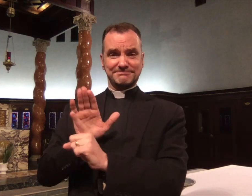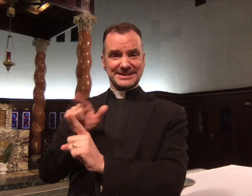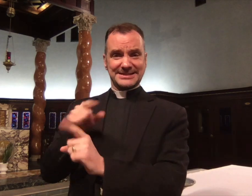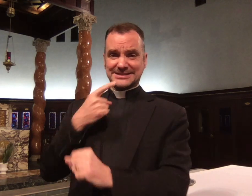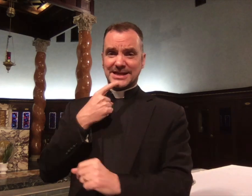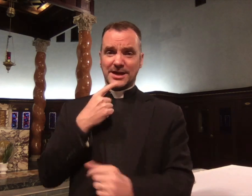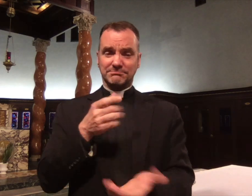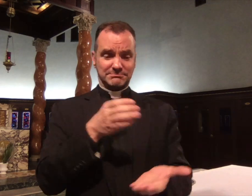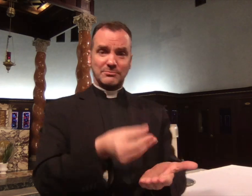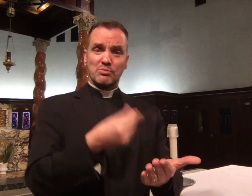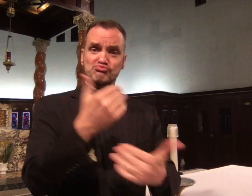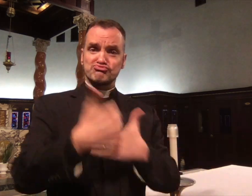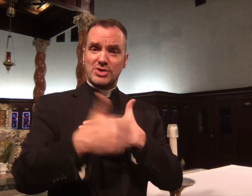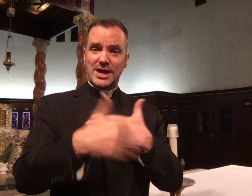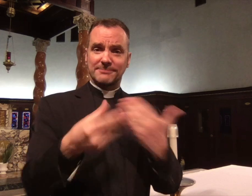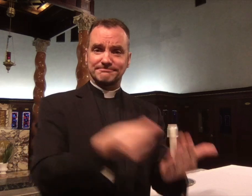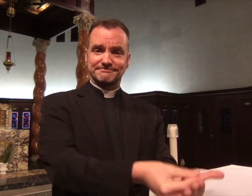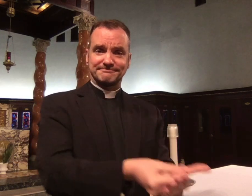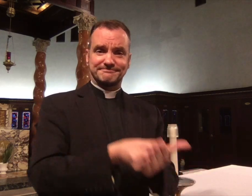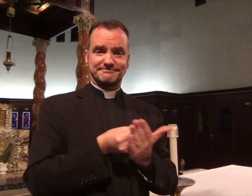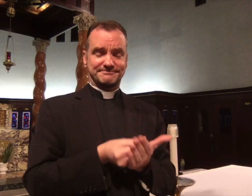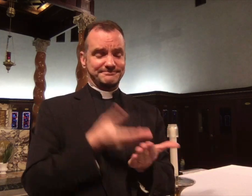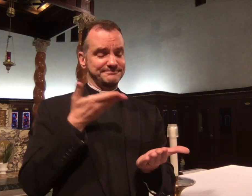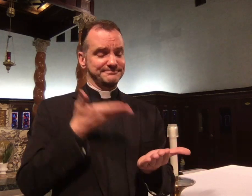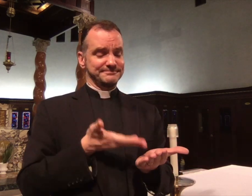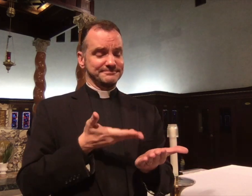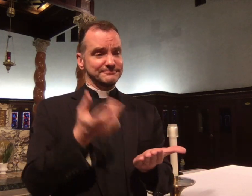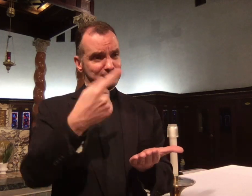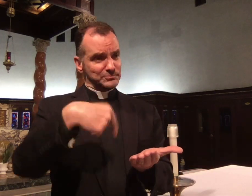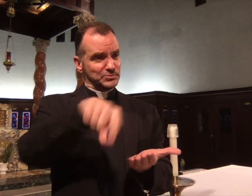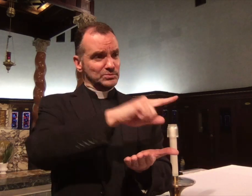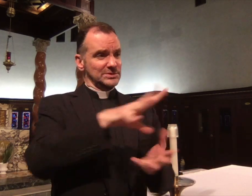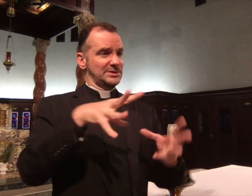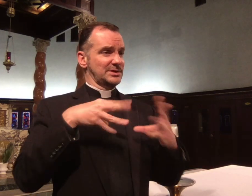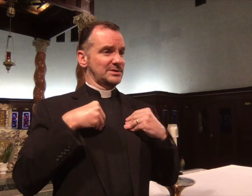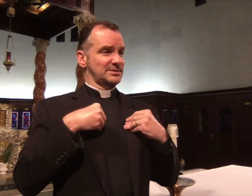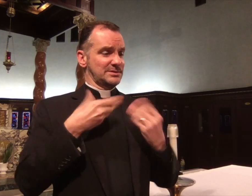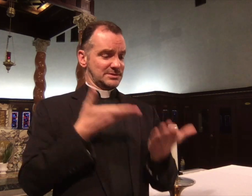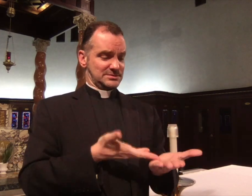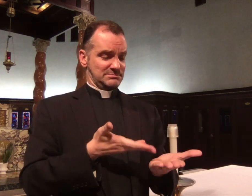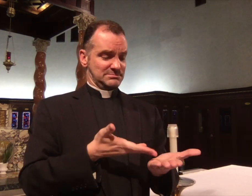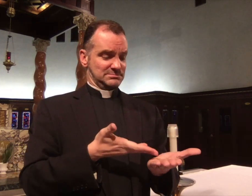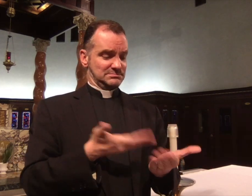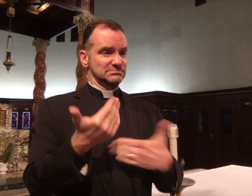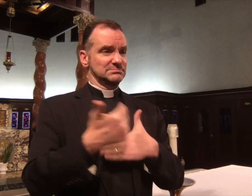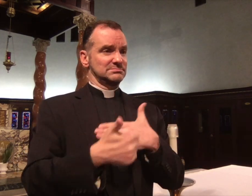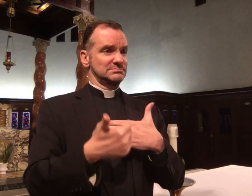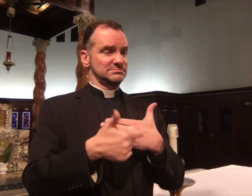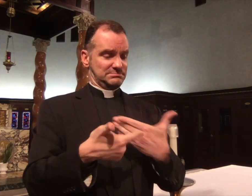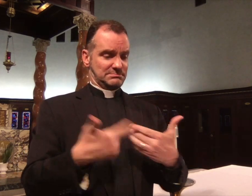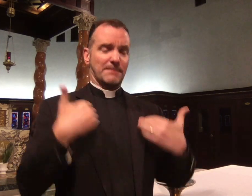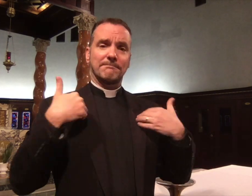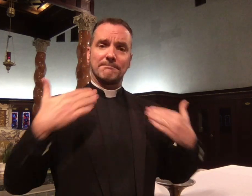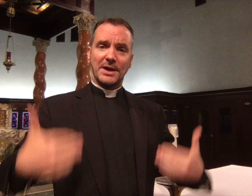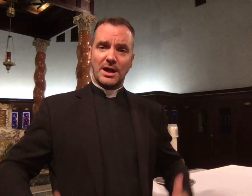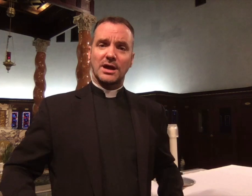the bread and said "take this, all of you.